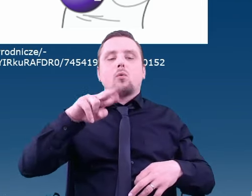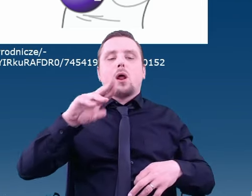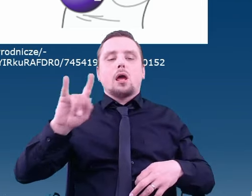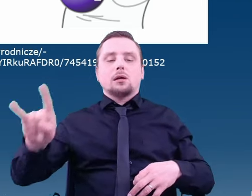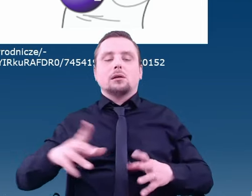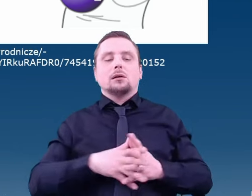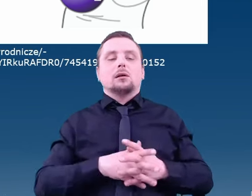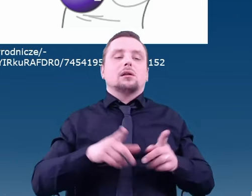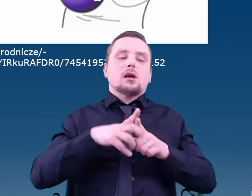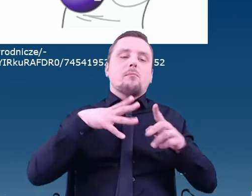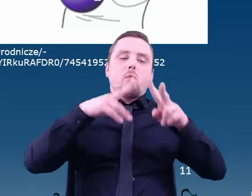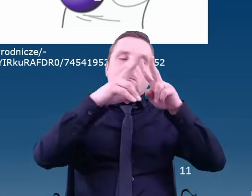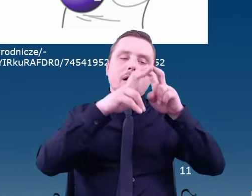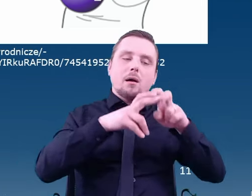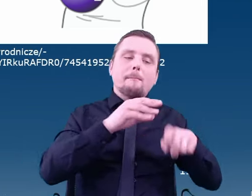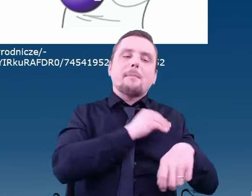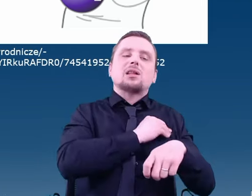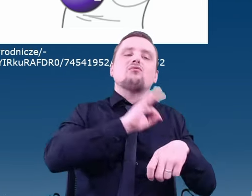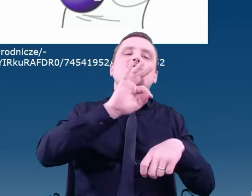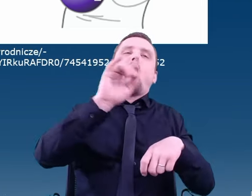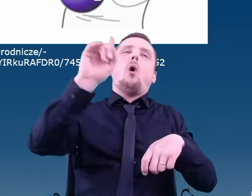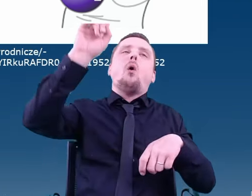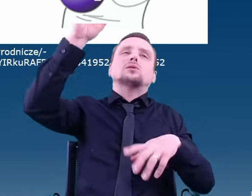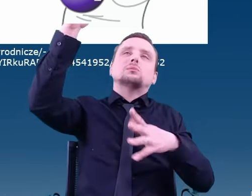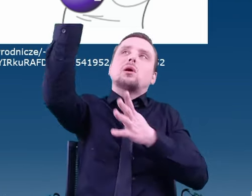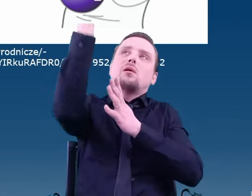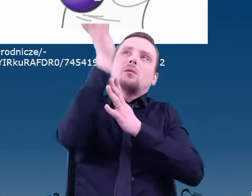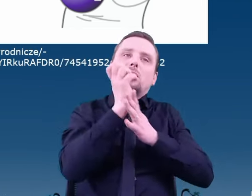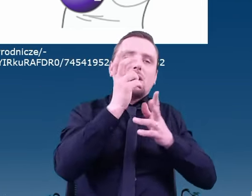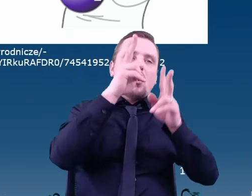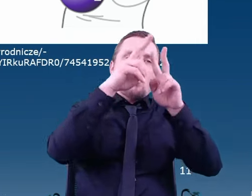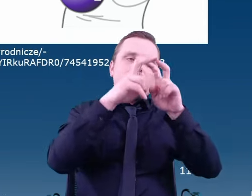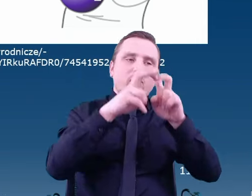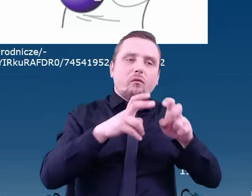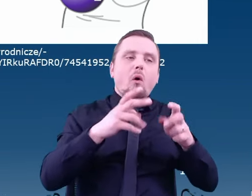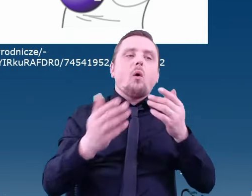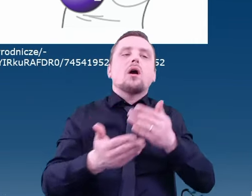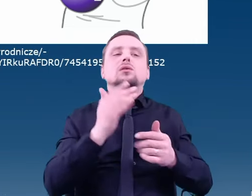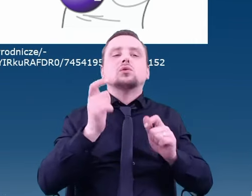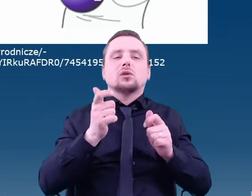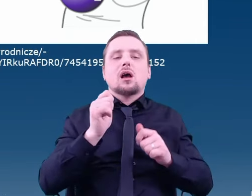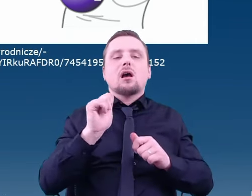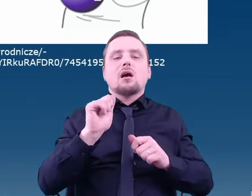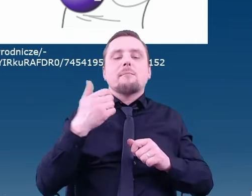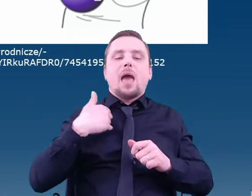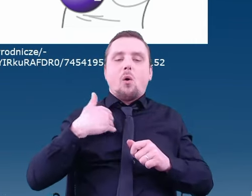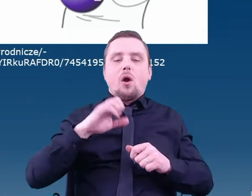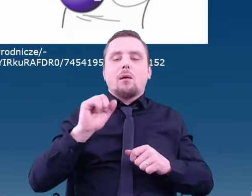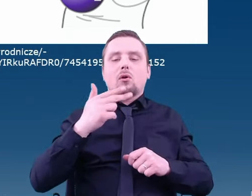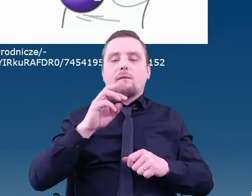have established that aminoacids are created in a racemic mixture.